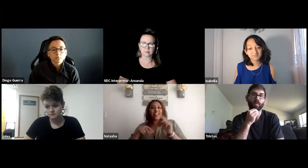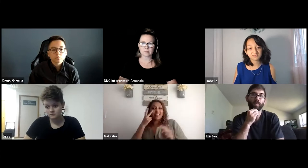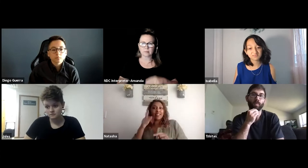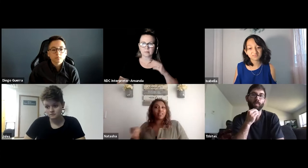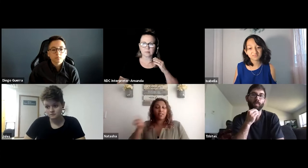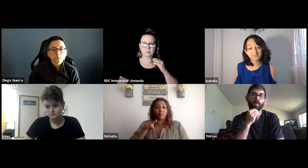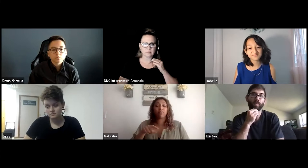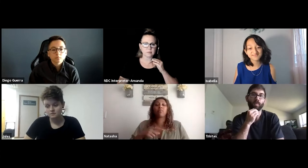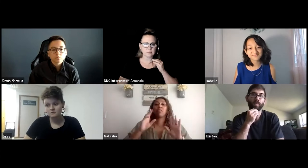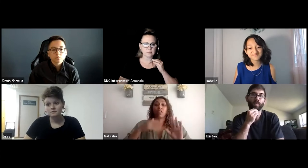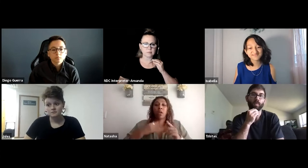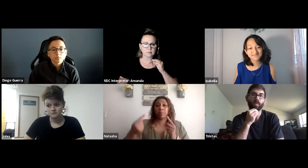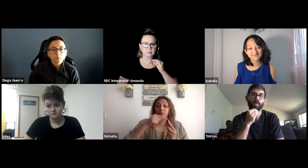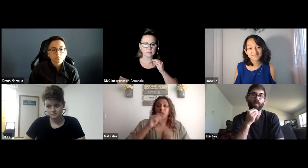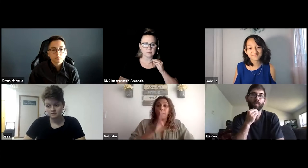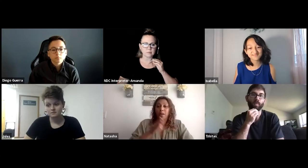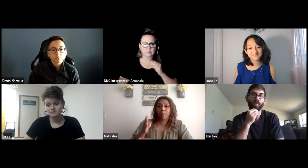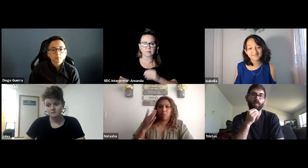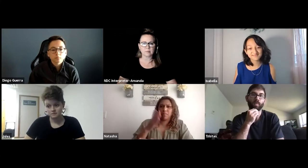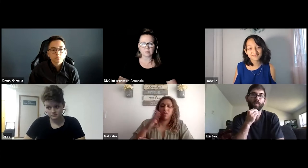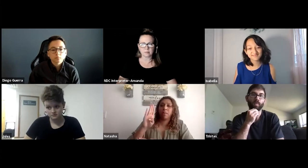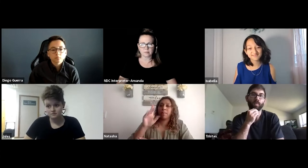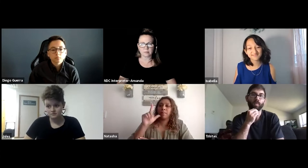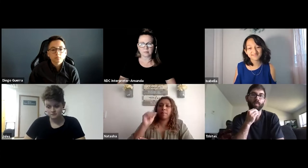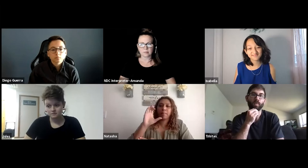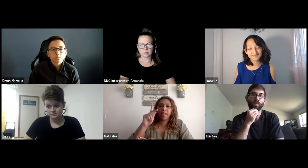you have to mute yourself, unmute yourself, and it's frustrating for